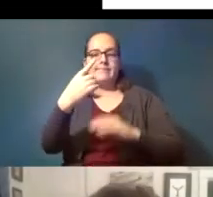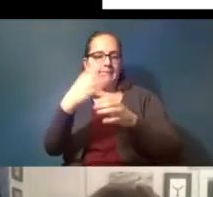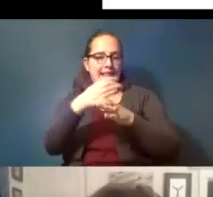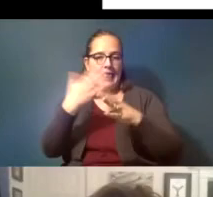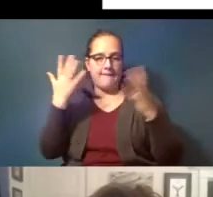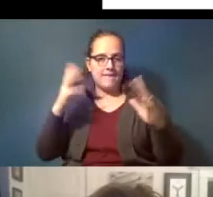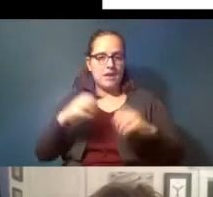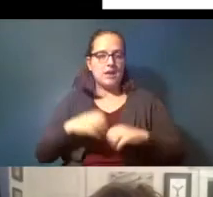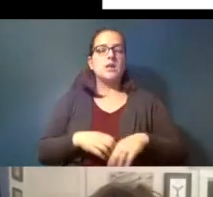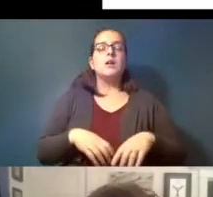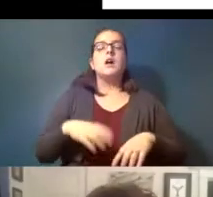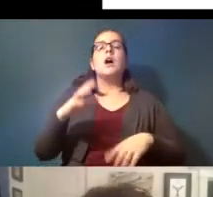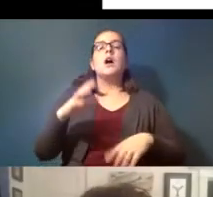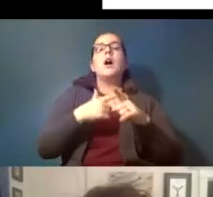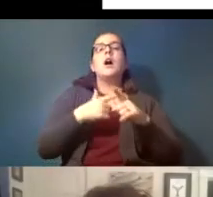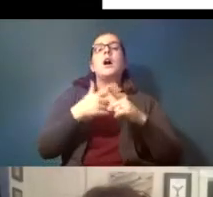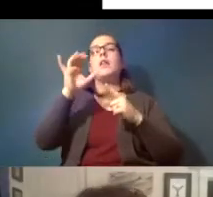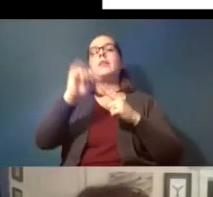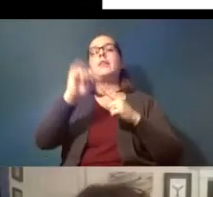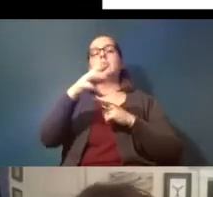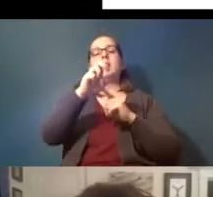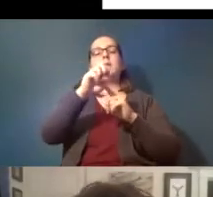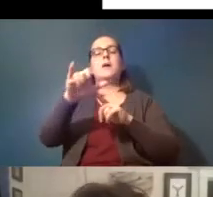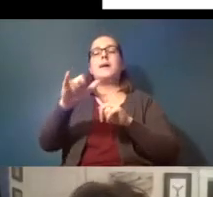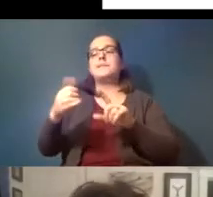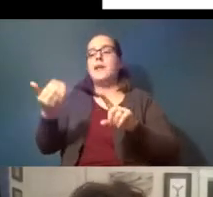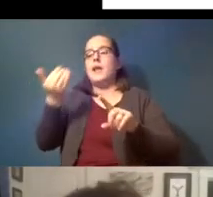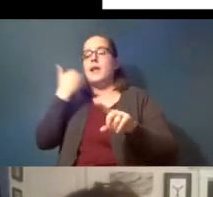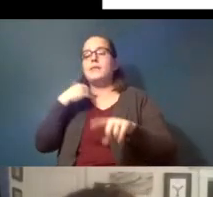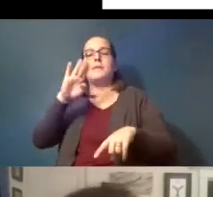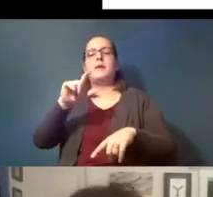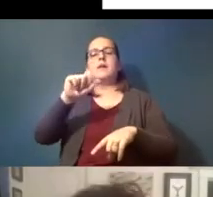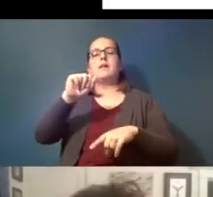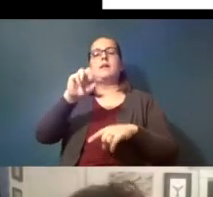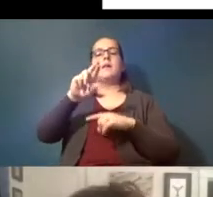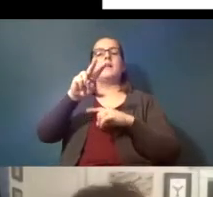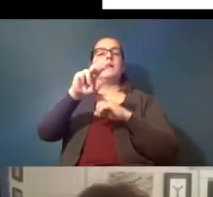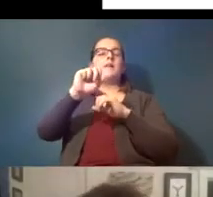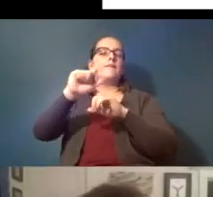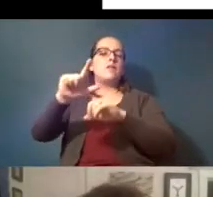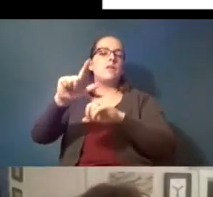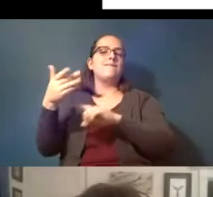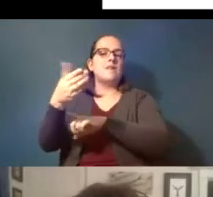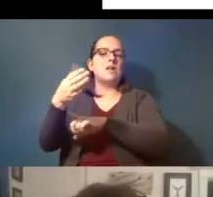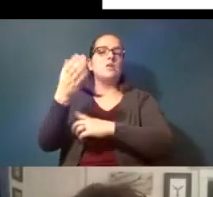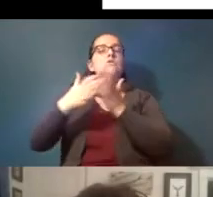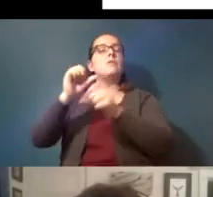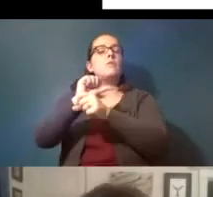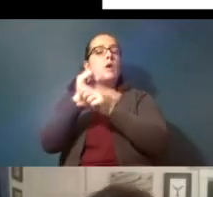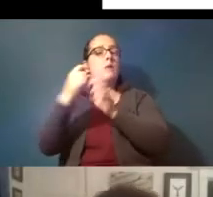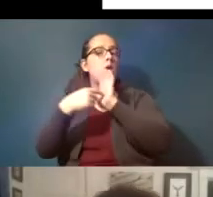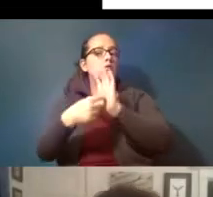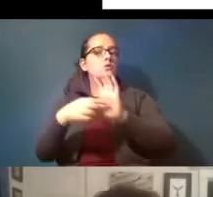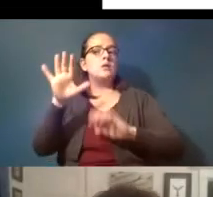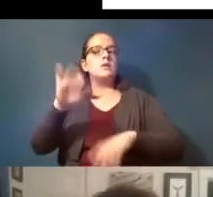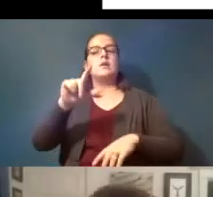is prey that is fed upon by larval fish and so some work we did showed that the larval fish get